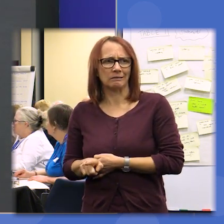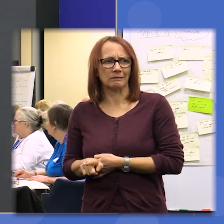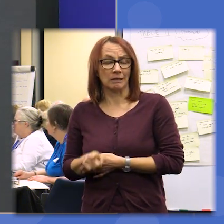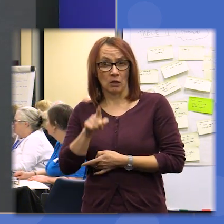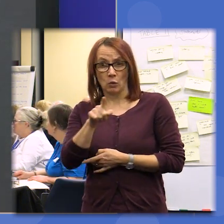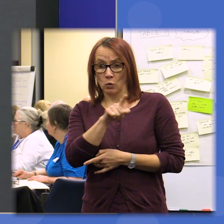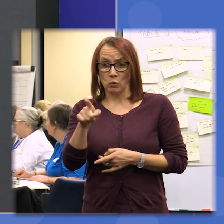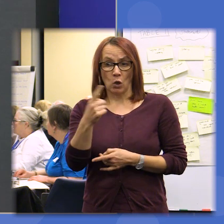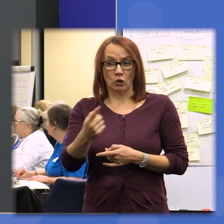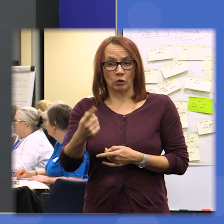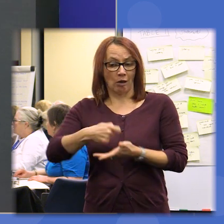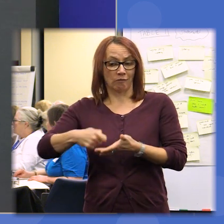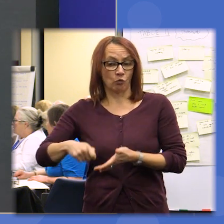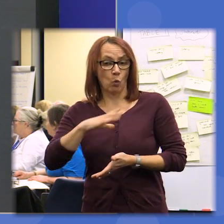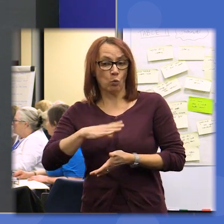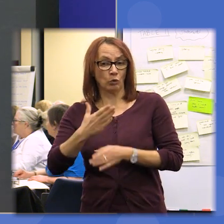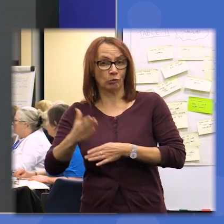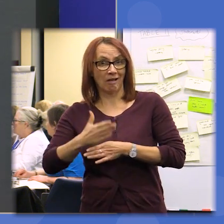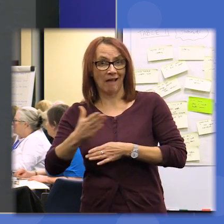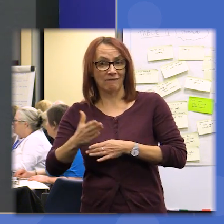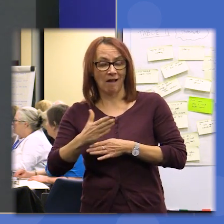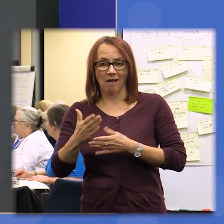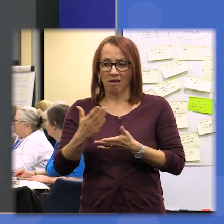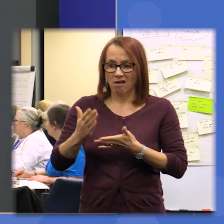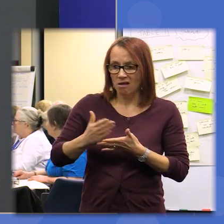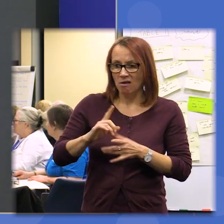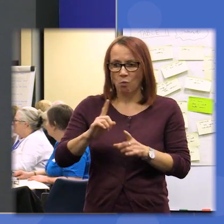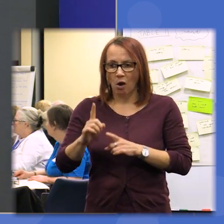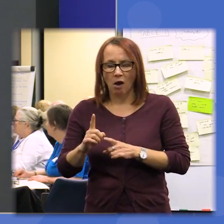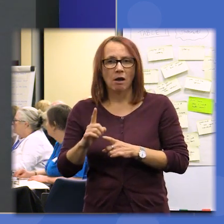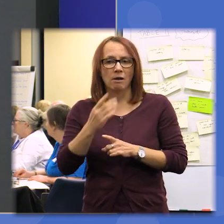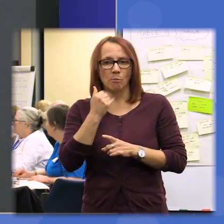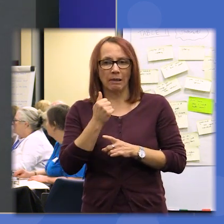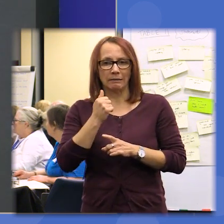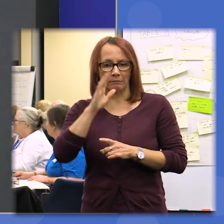with the Secretariat in order to do that so there will be space to clarify intent